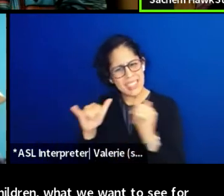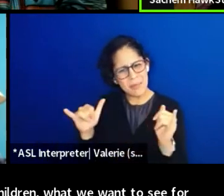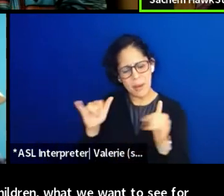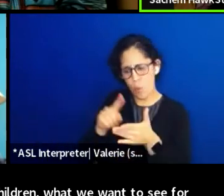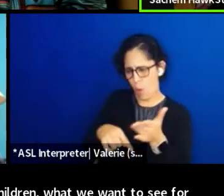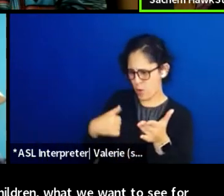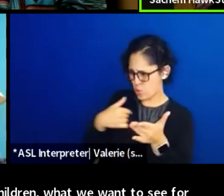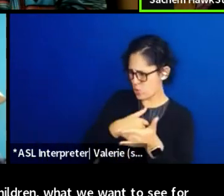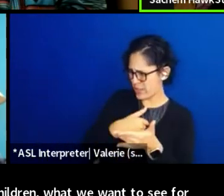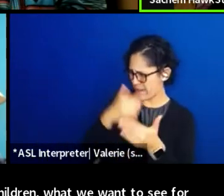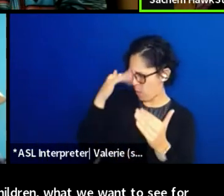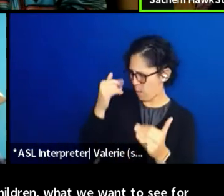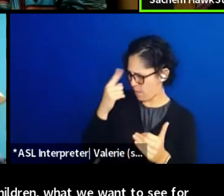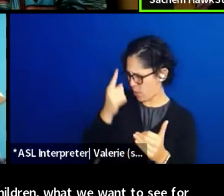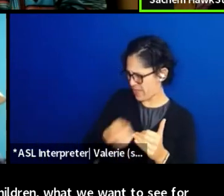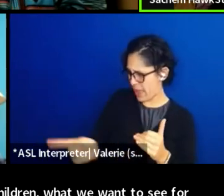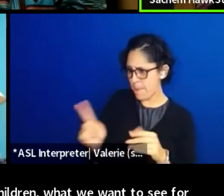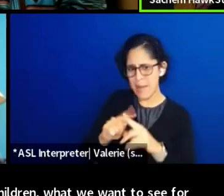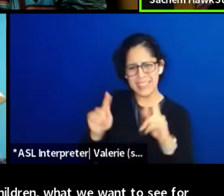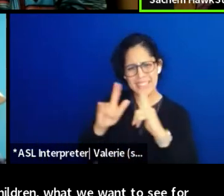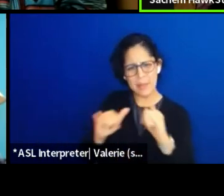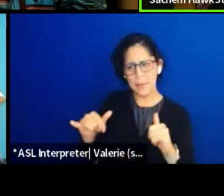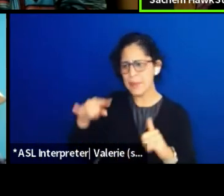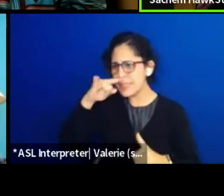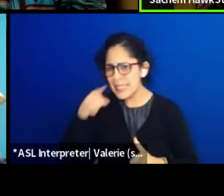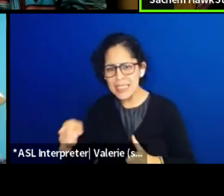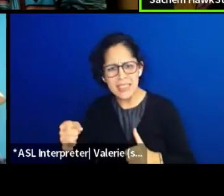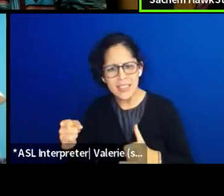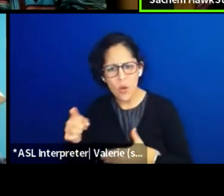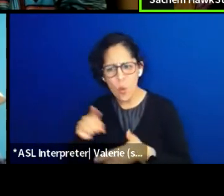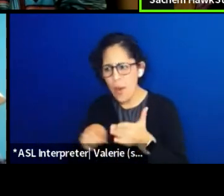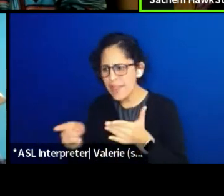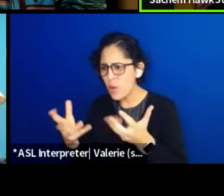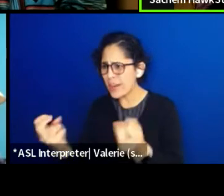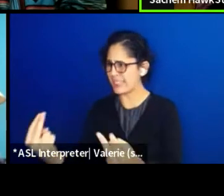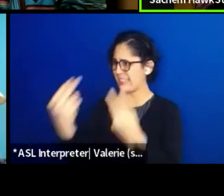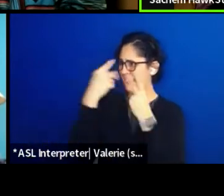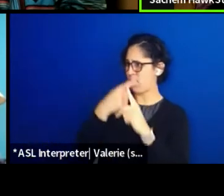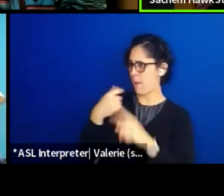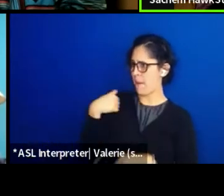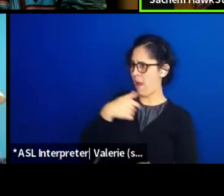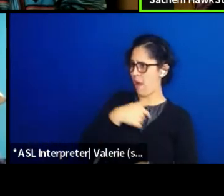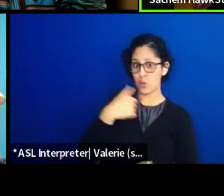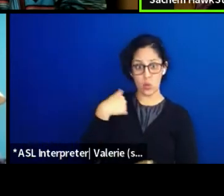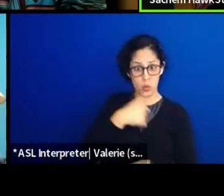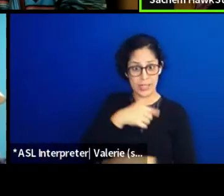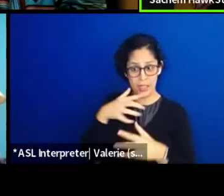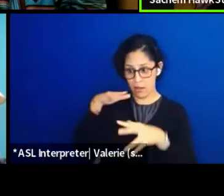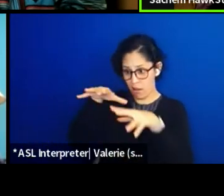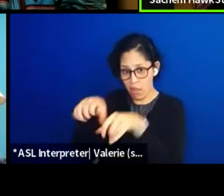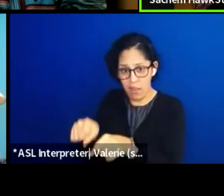We learned from the kids all the time, do we wanna colonize our children no, they are headache